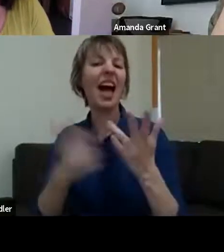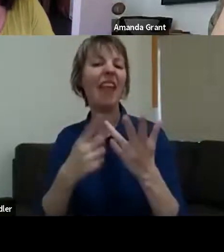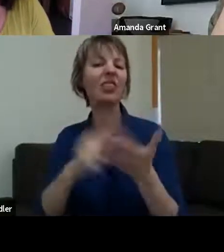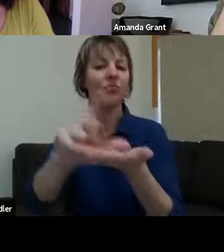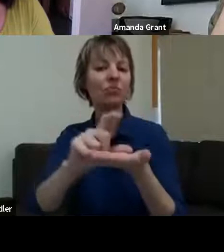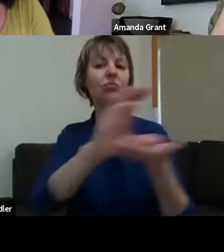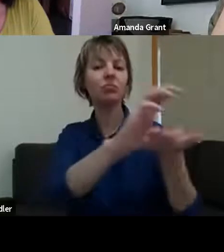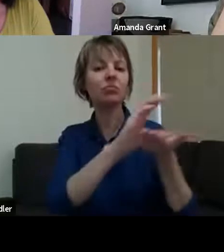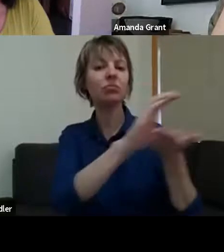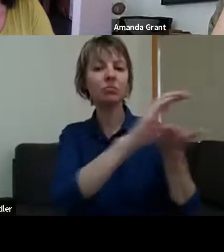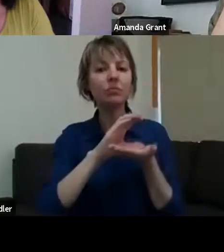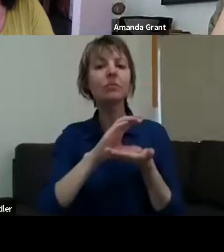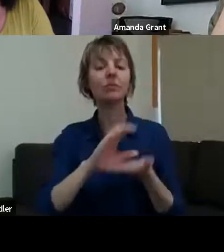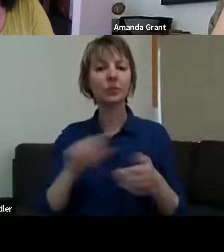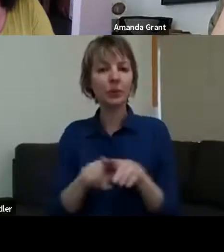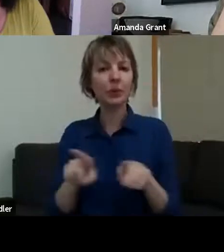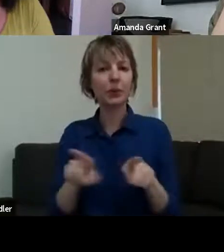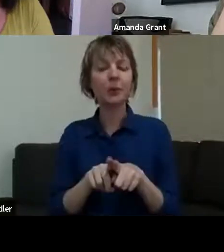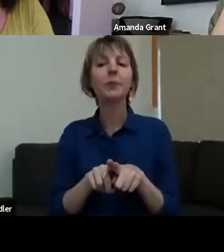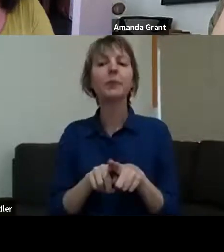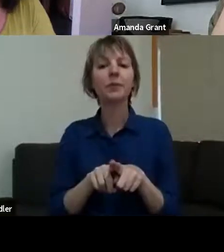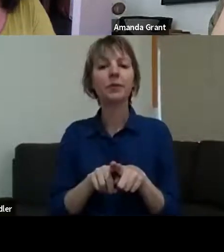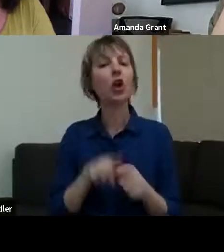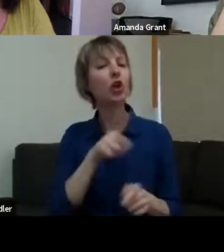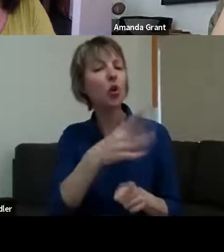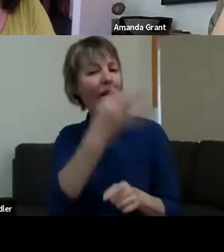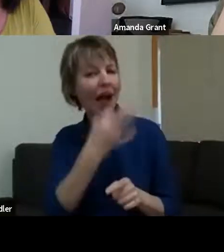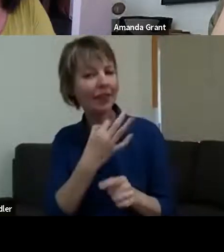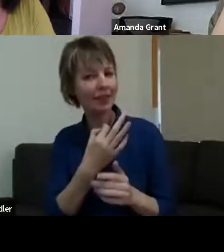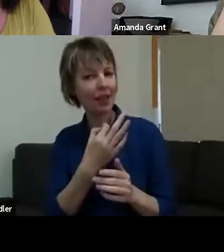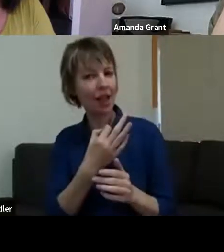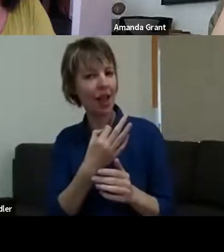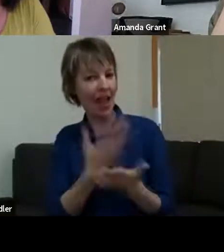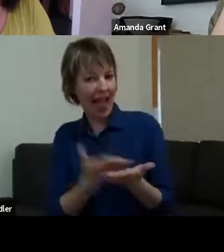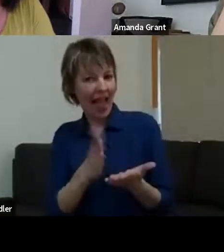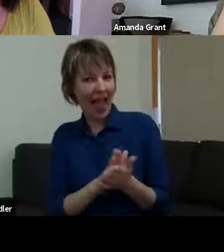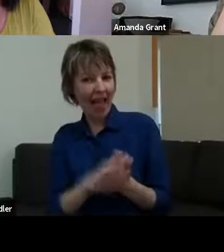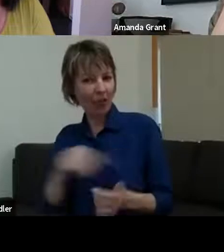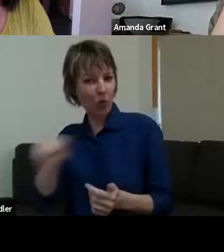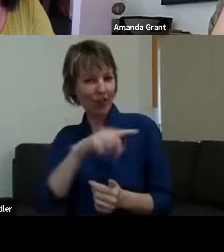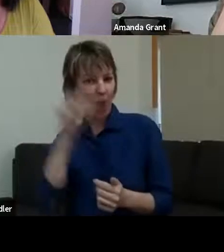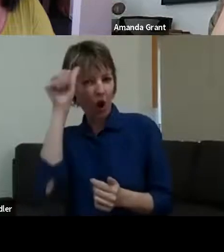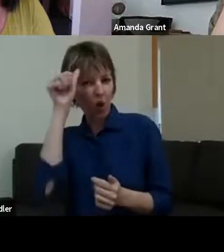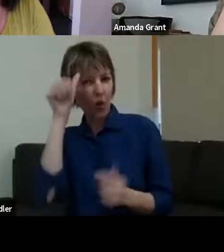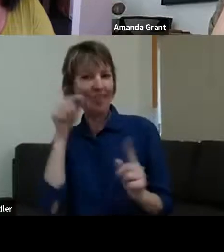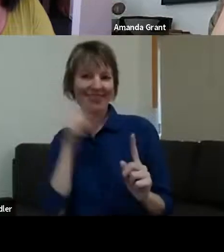Amanda, about - "How did you know that this was important?" As soon as we started talking to locals about what we were planning to do, it just